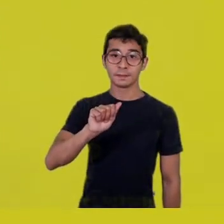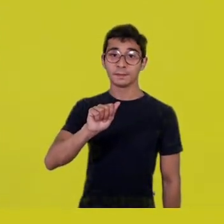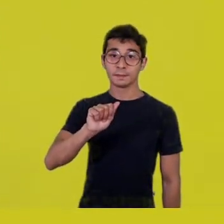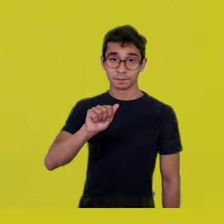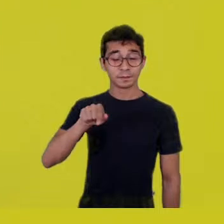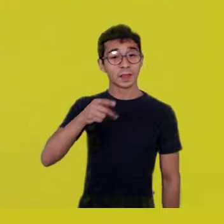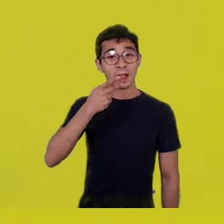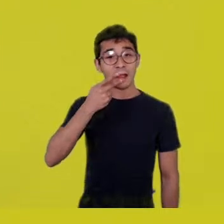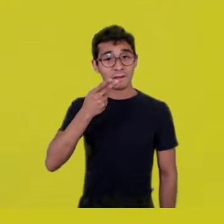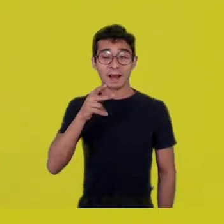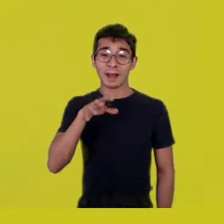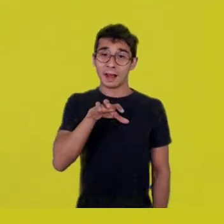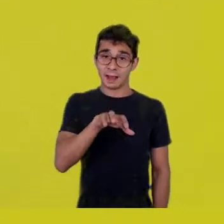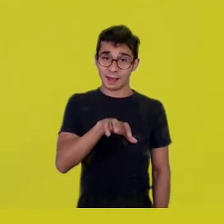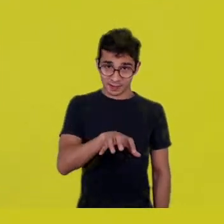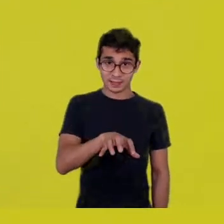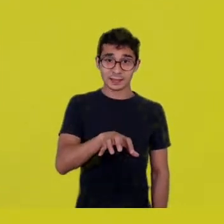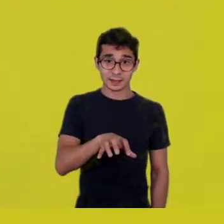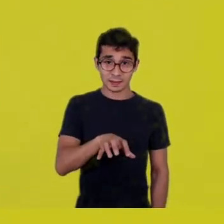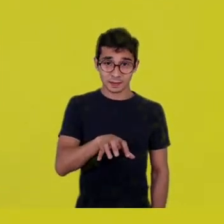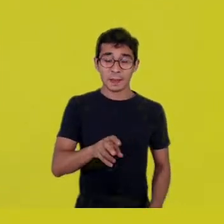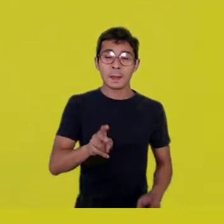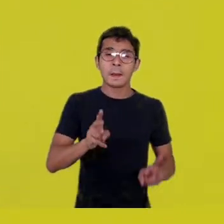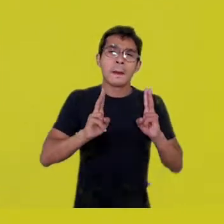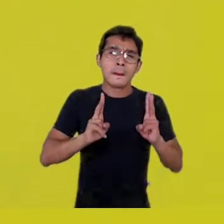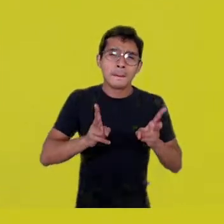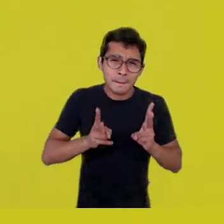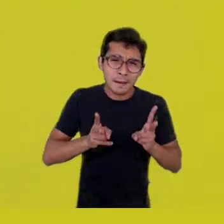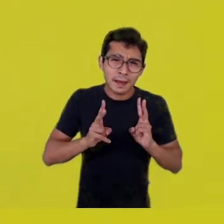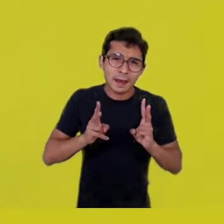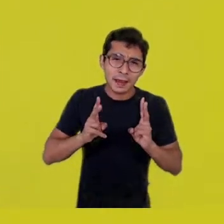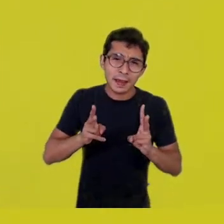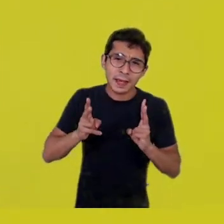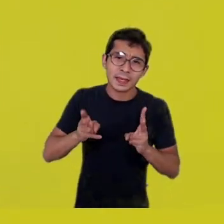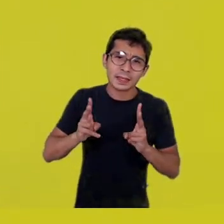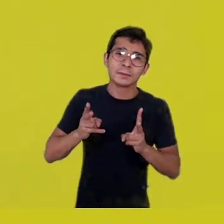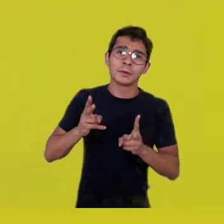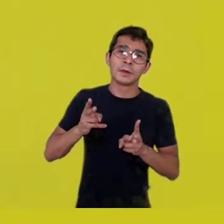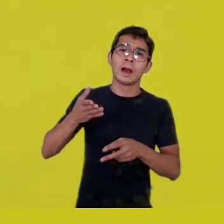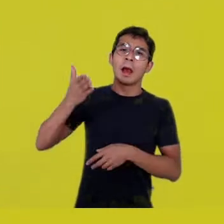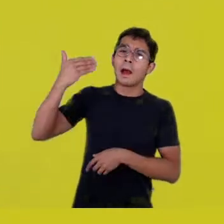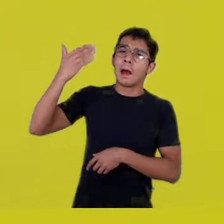that even when we were clashing among ourselves,